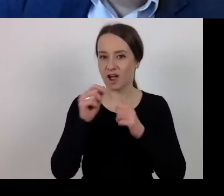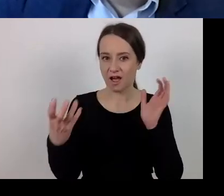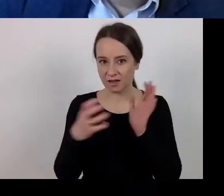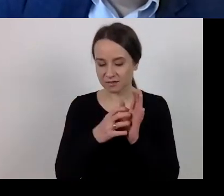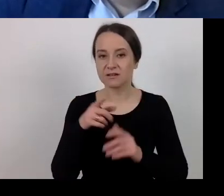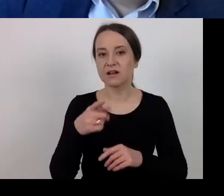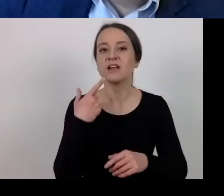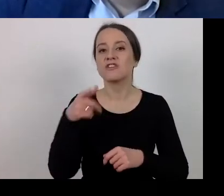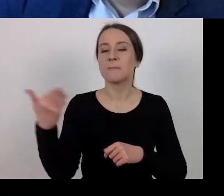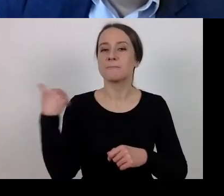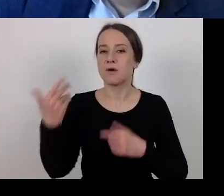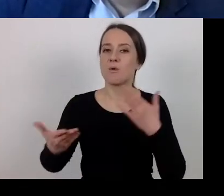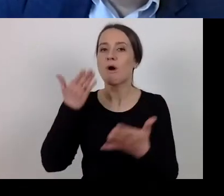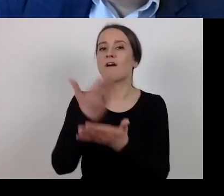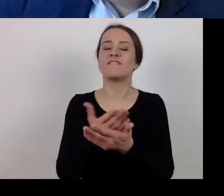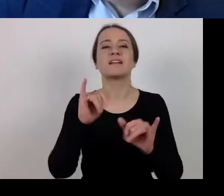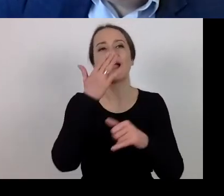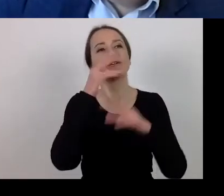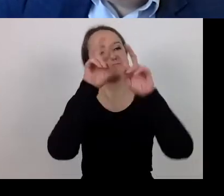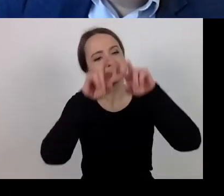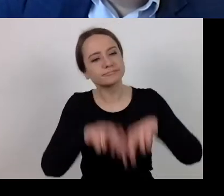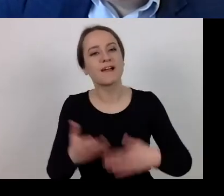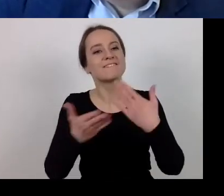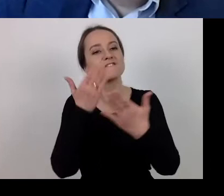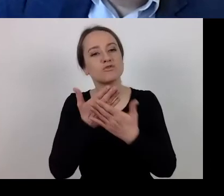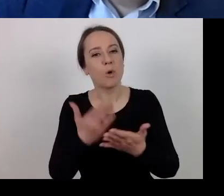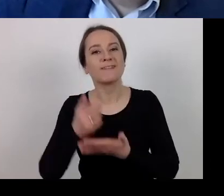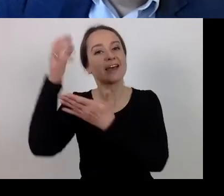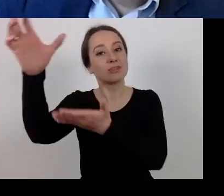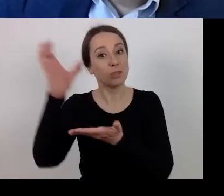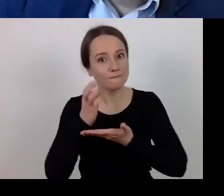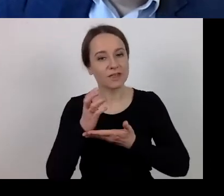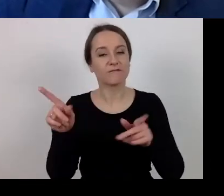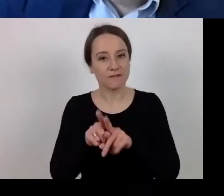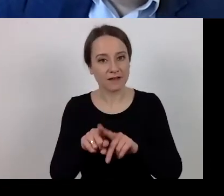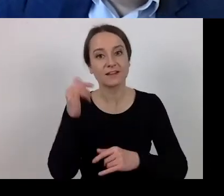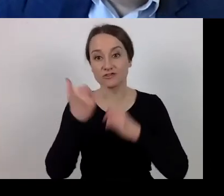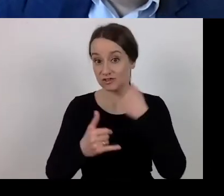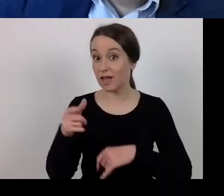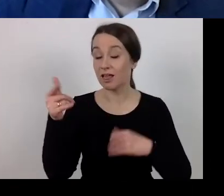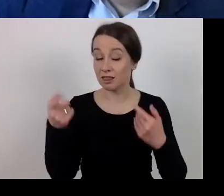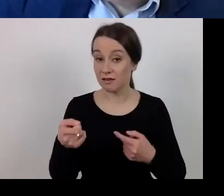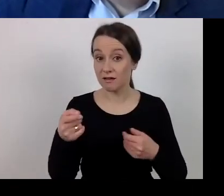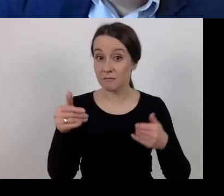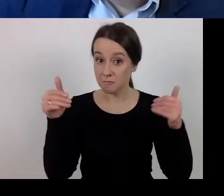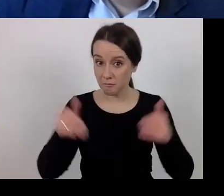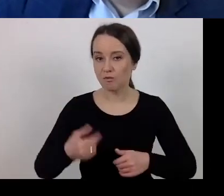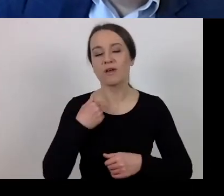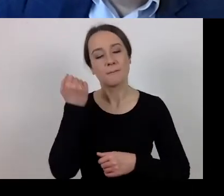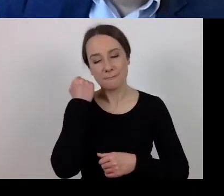You have been asked to prepare the application for funding. I value that you wrote: